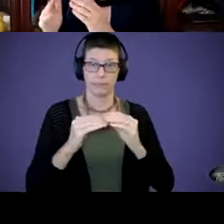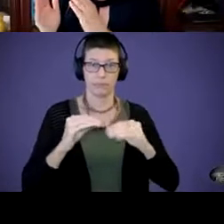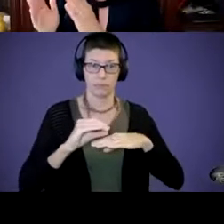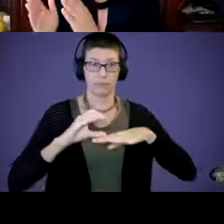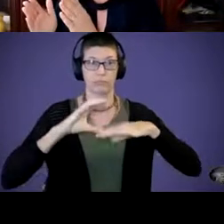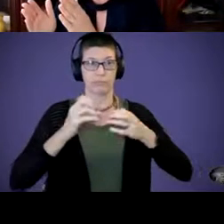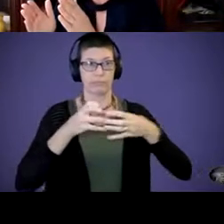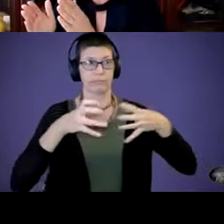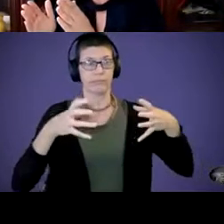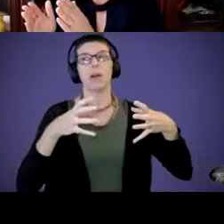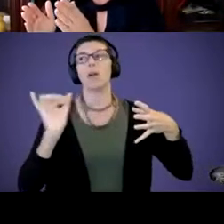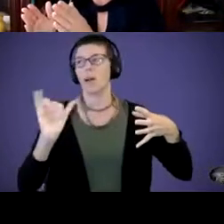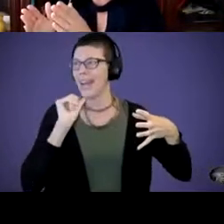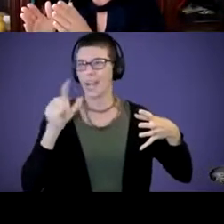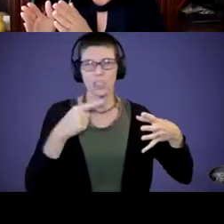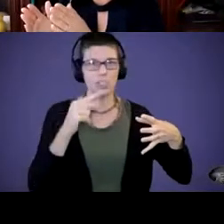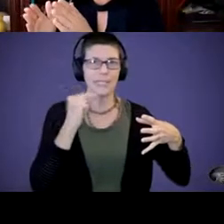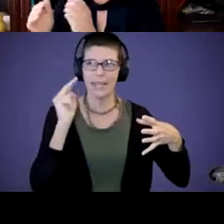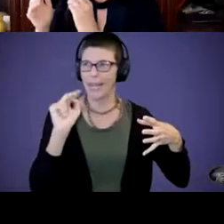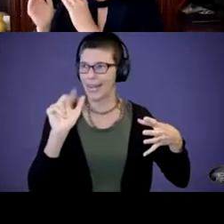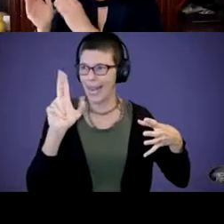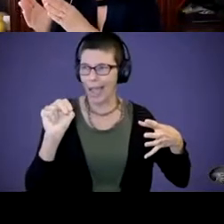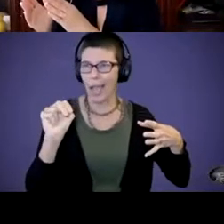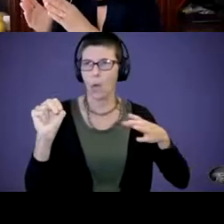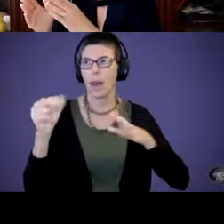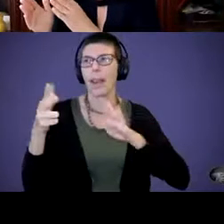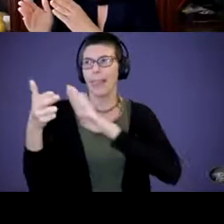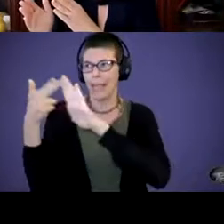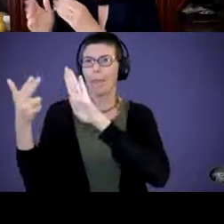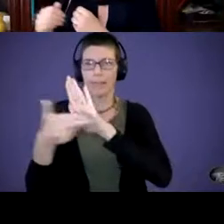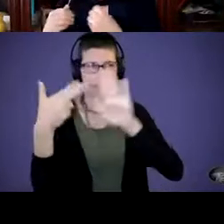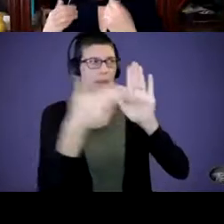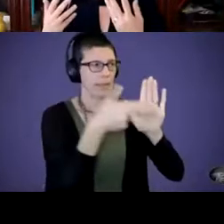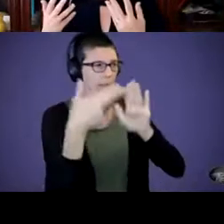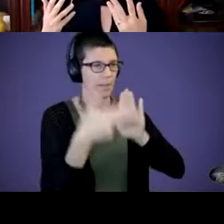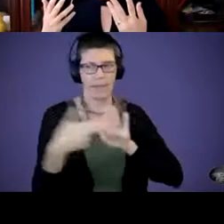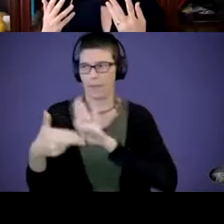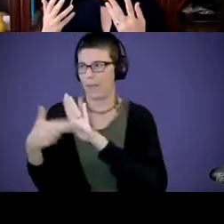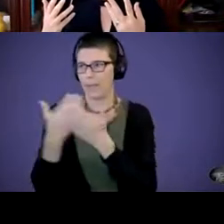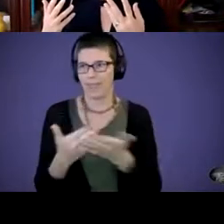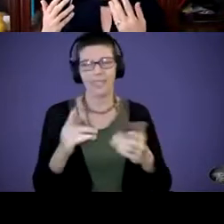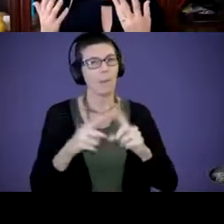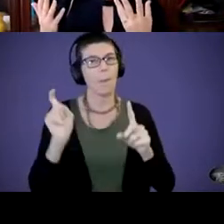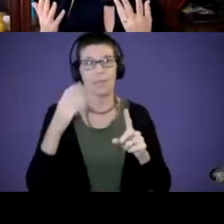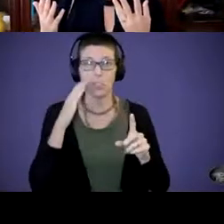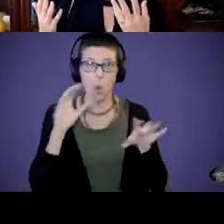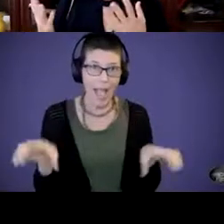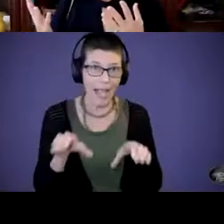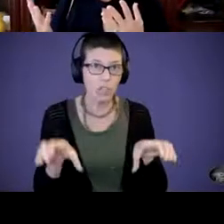and labeling items and objects and people, but we need to know action words. Work, play.